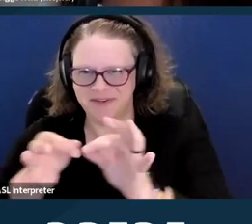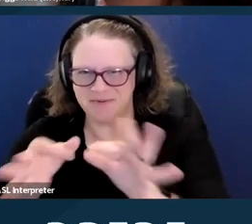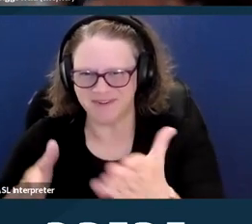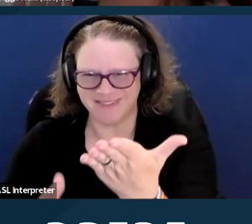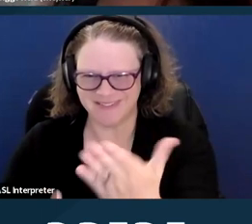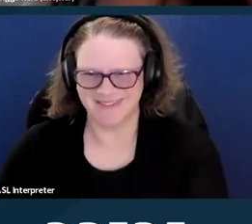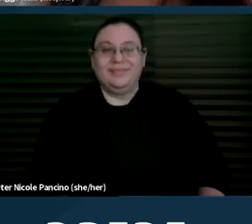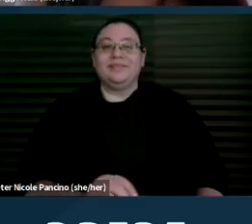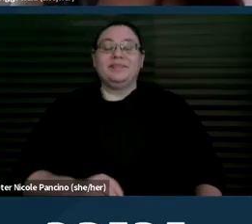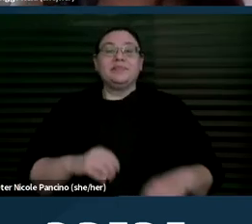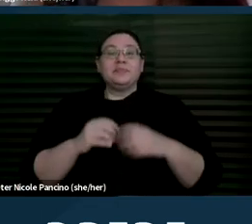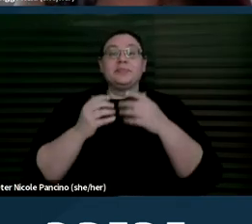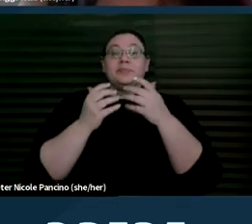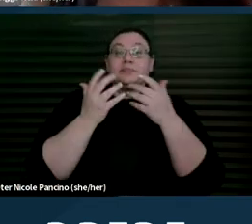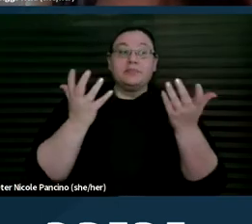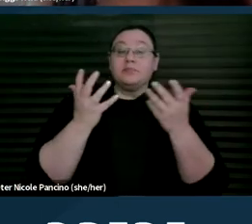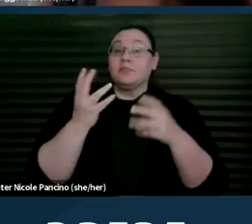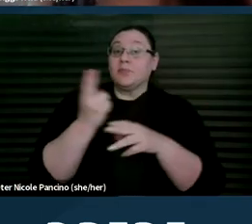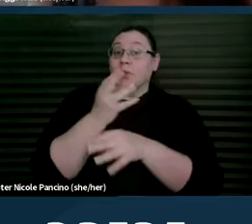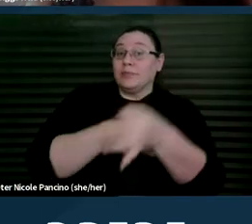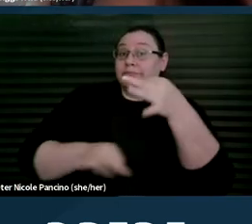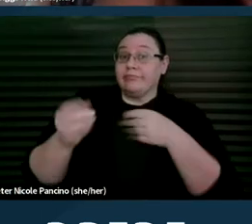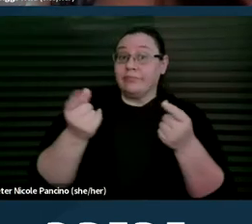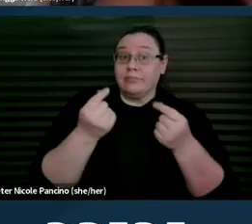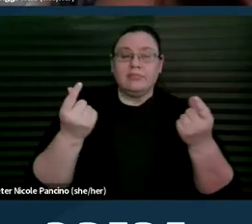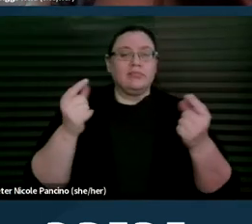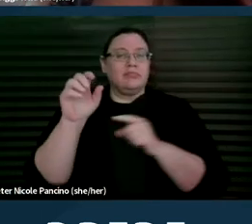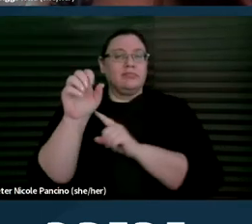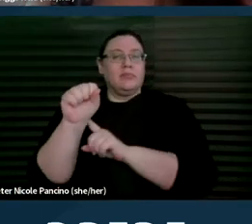What we would use instead is the social model of disability.